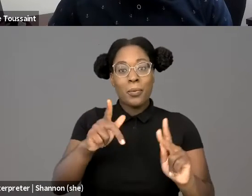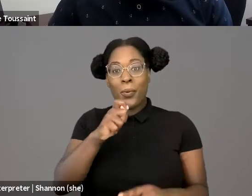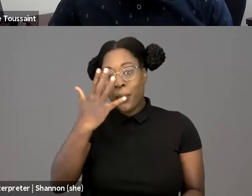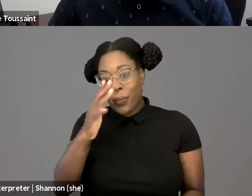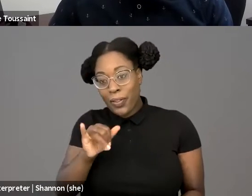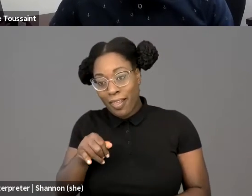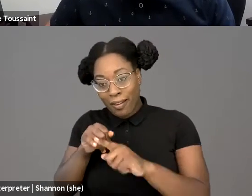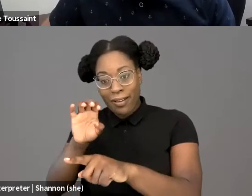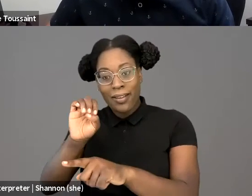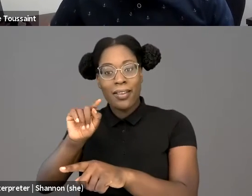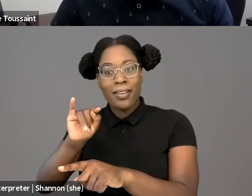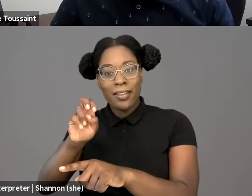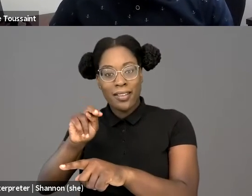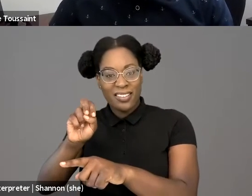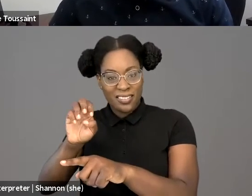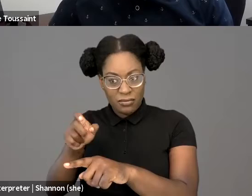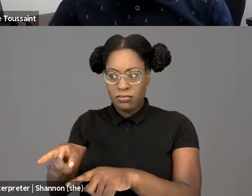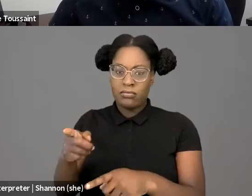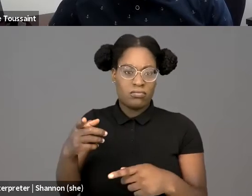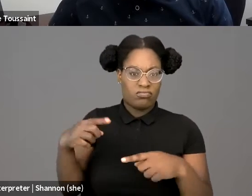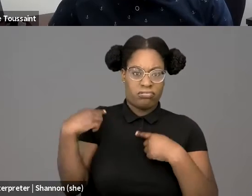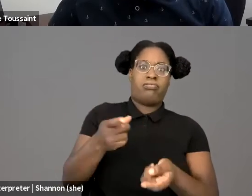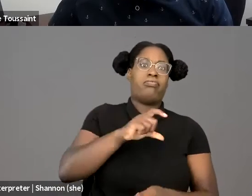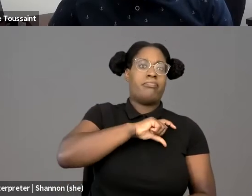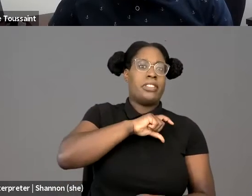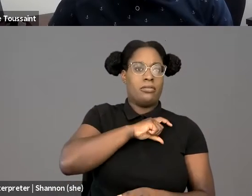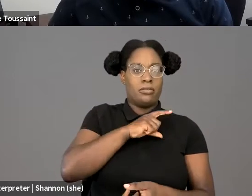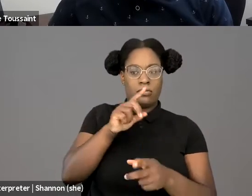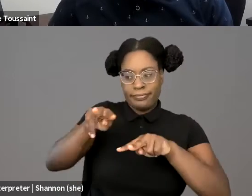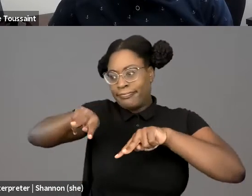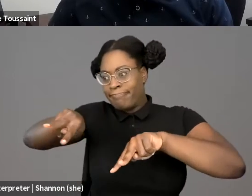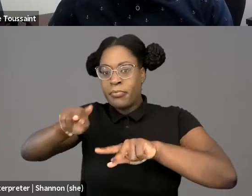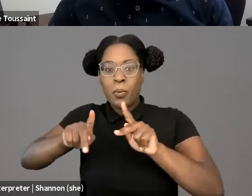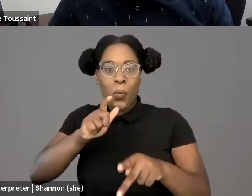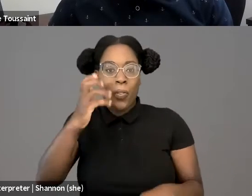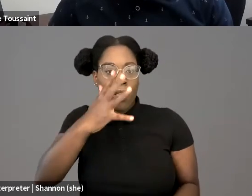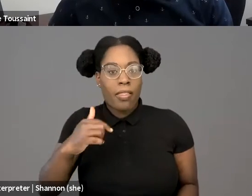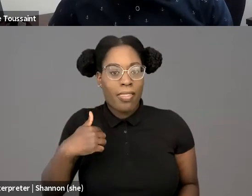to hard surveillance by police, will face less. So at least it'll go from higher of surveillance by police